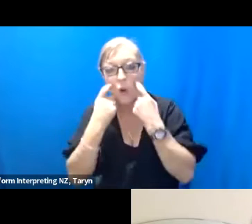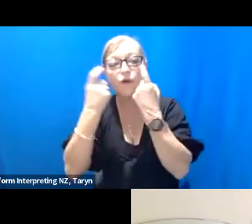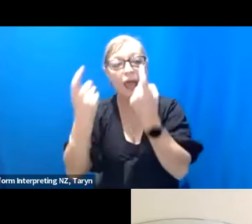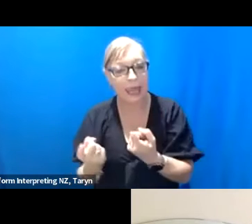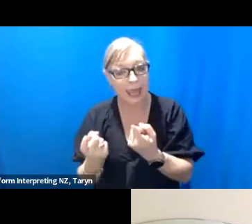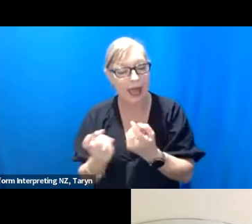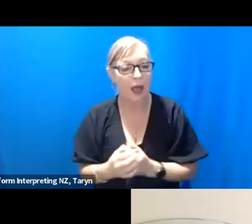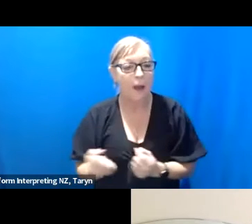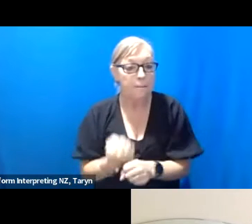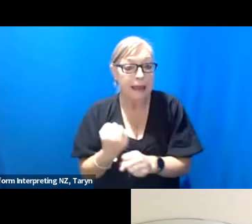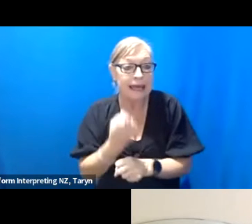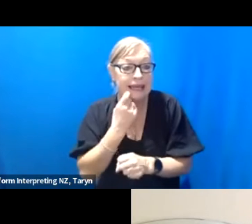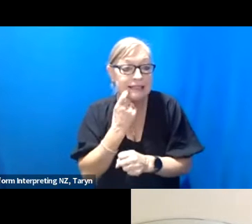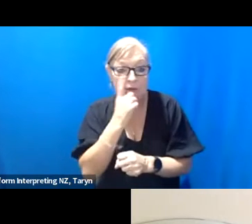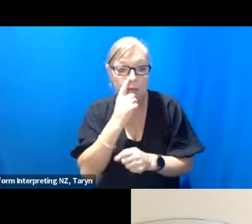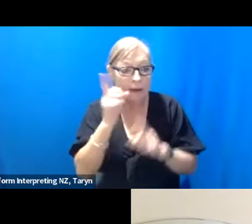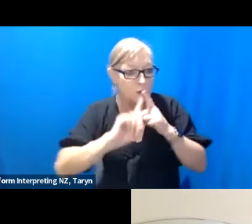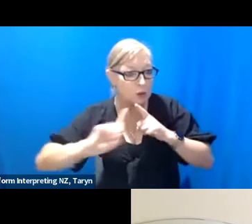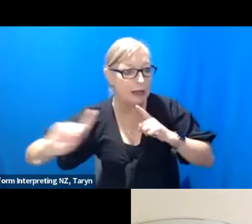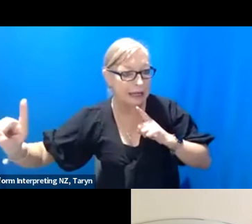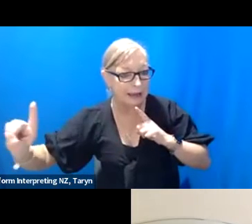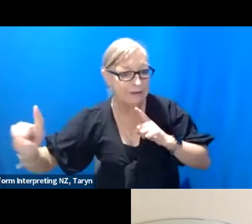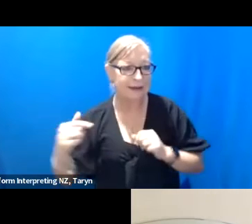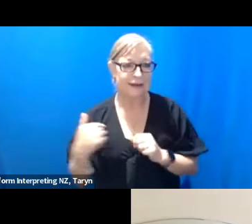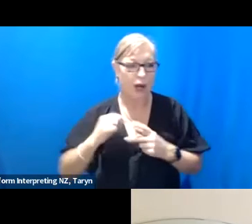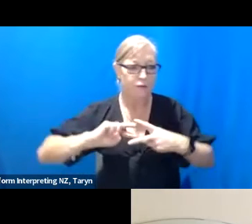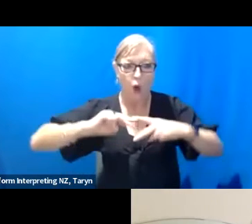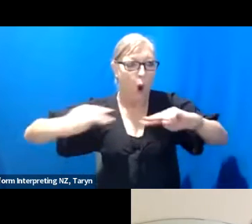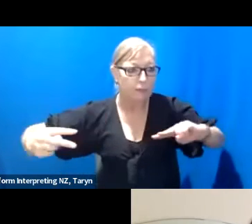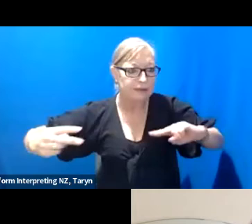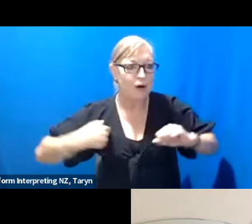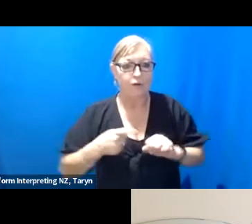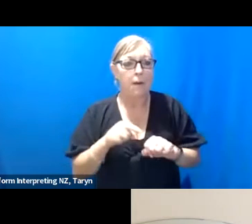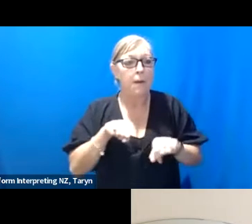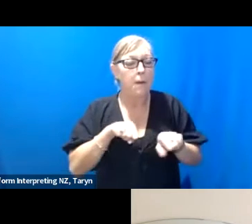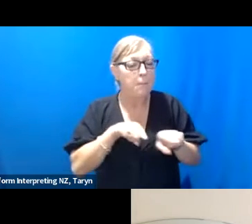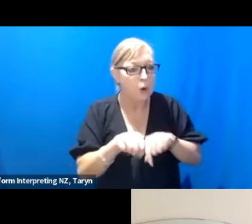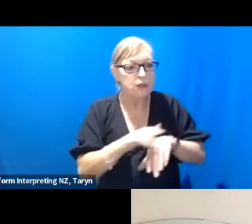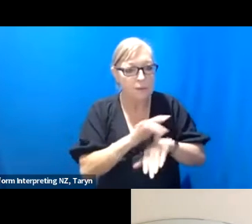which is quite antithetical I think to a lot of performance makers, but I think as disabled